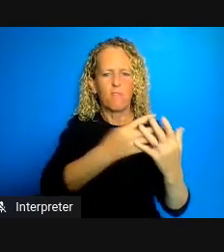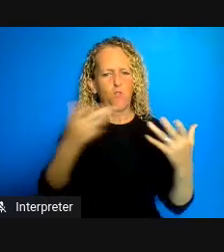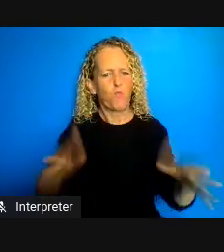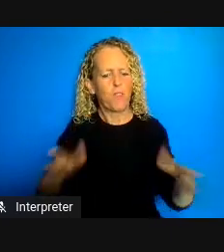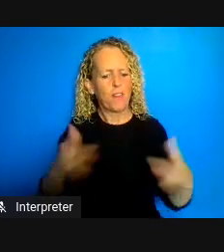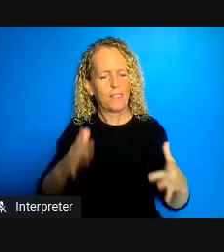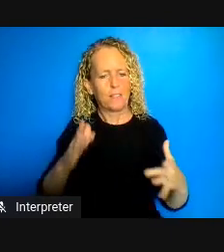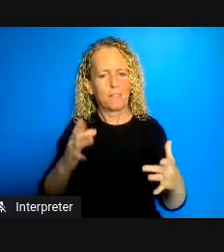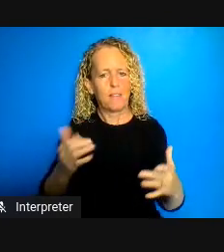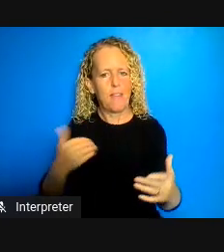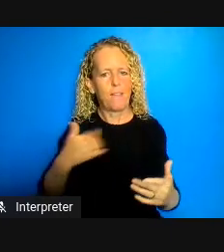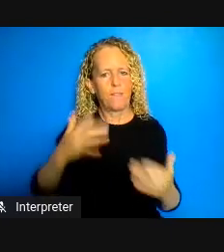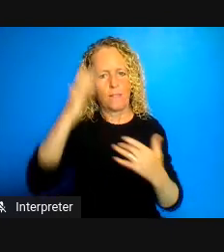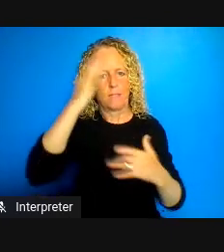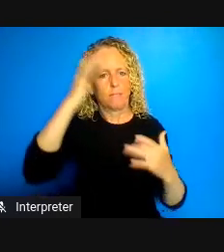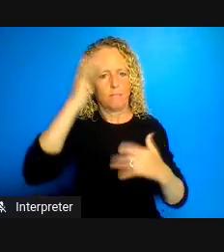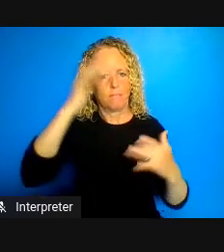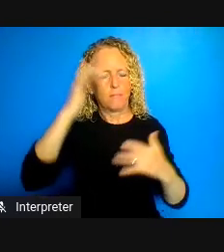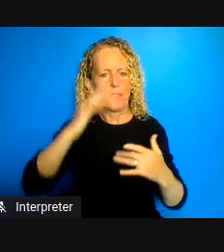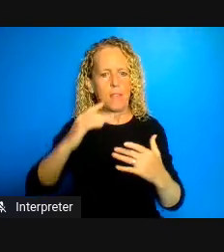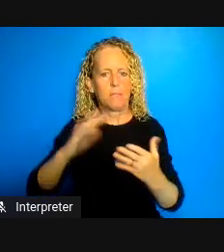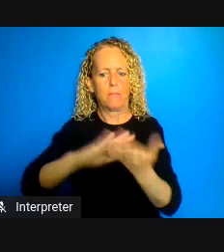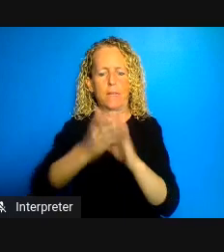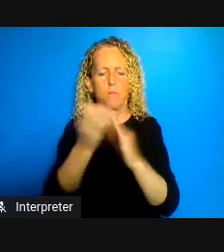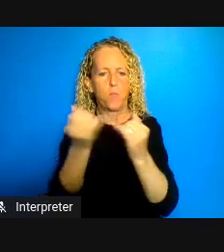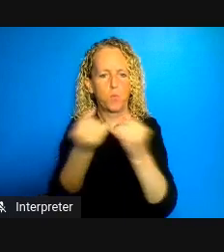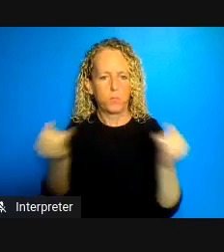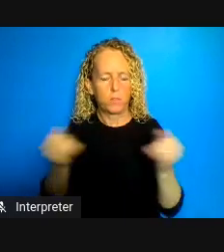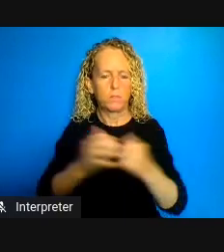example Nova Scotia post forensic hospital where it was